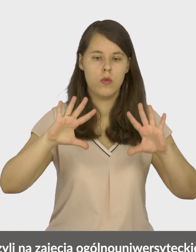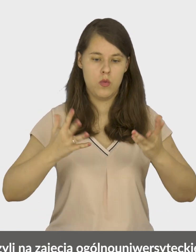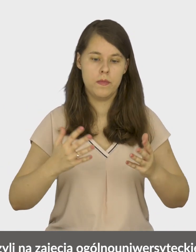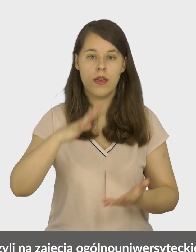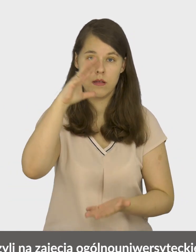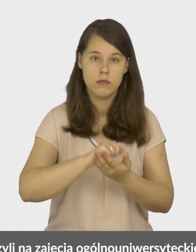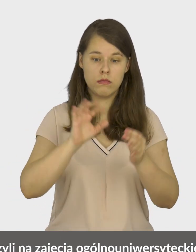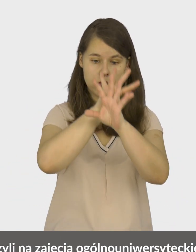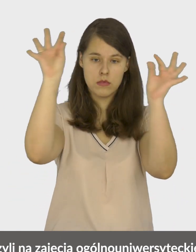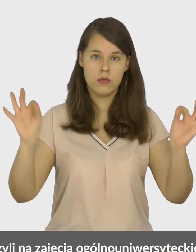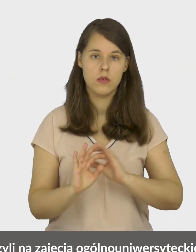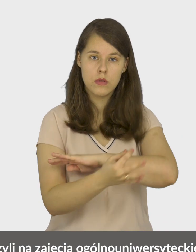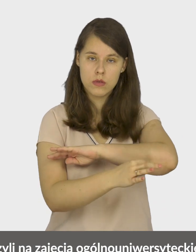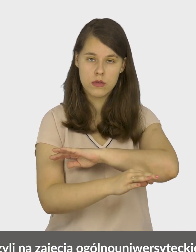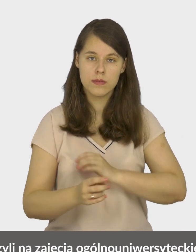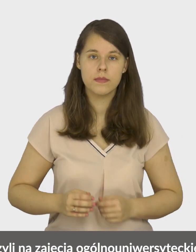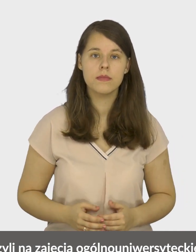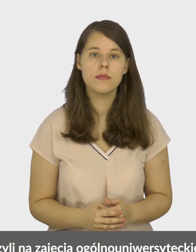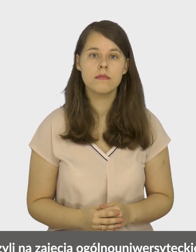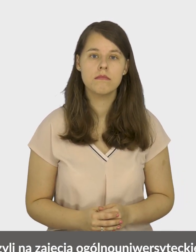that is, for all-university classes.